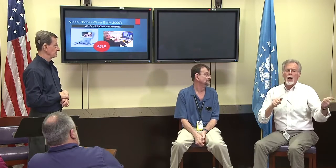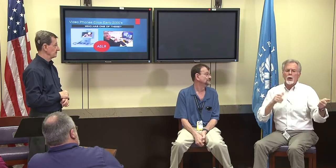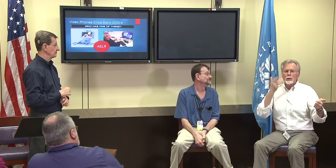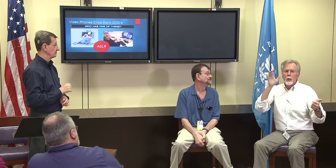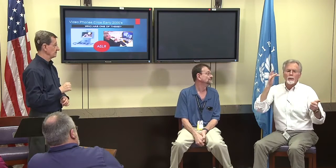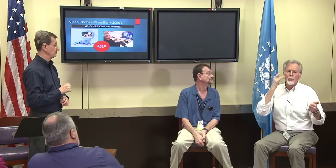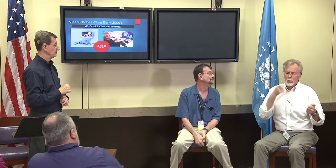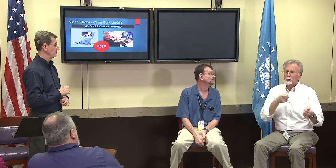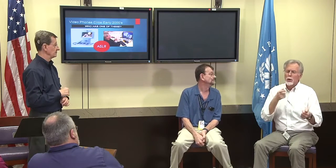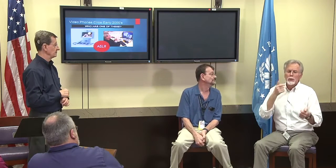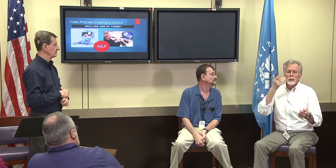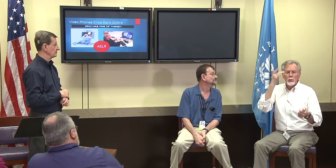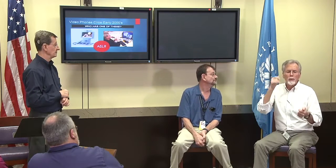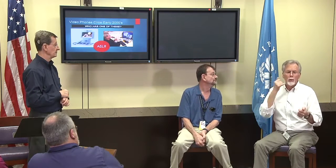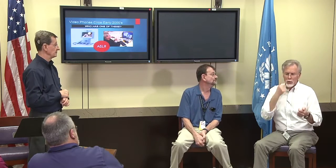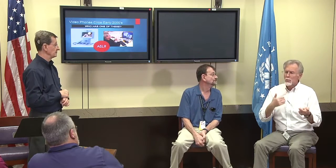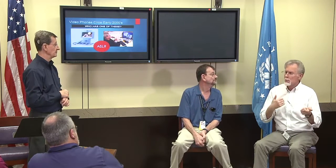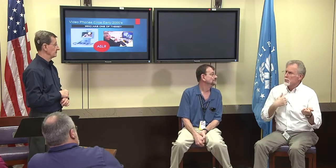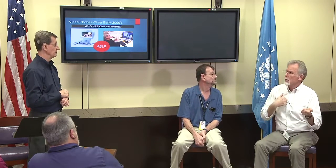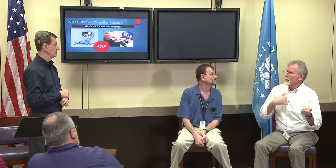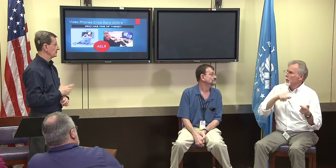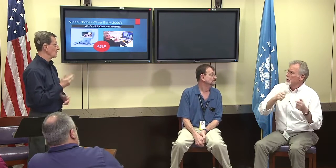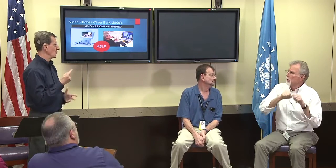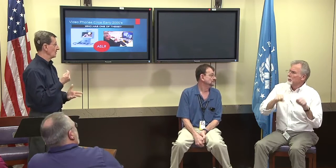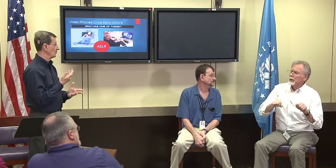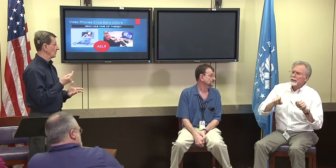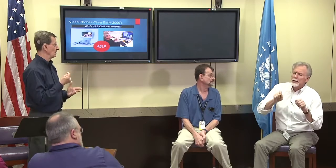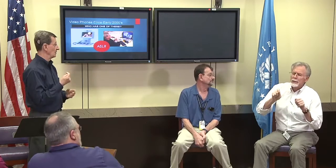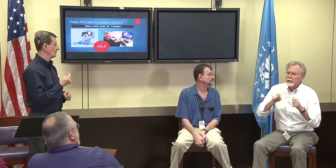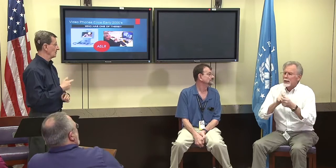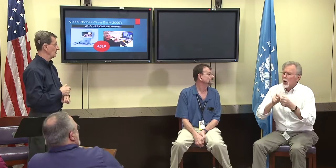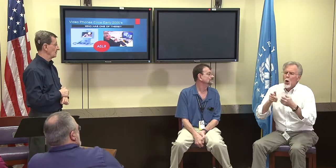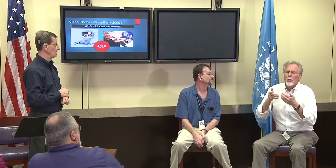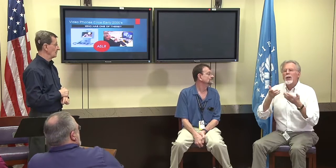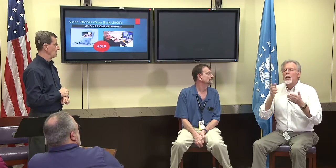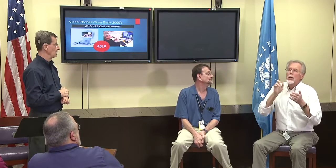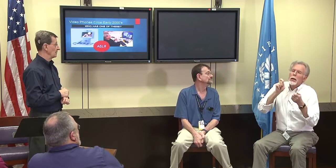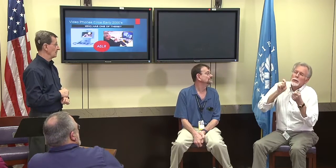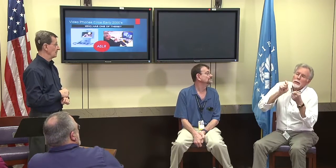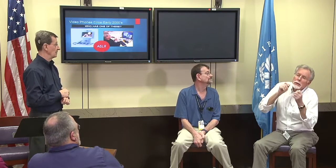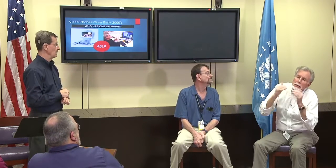but really other devices use, other smartphones have a similar system.